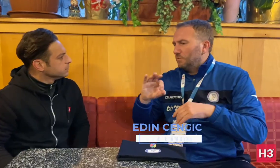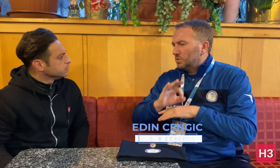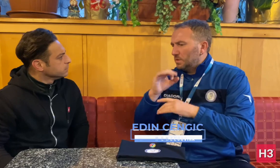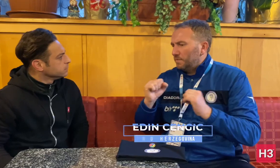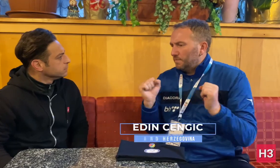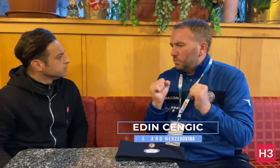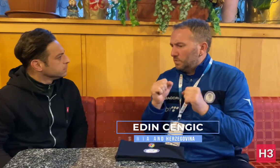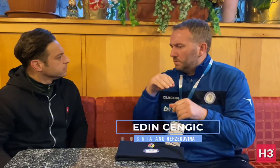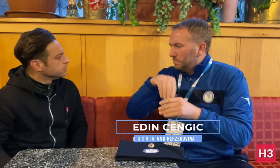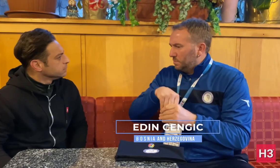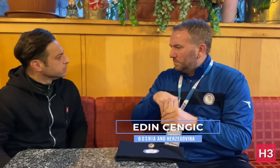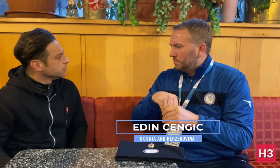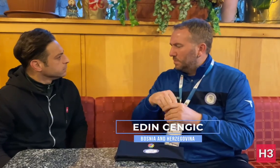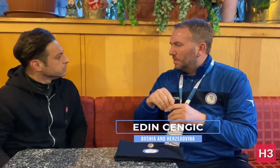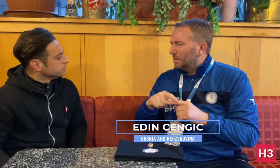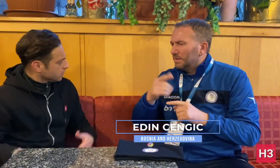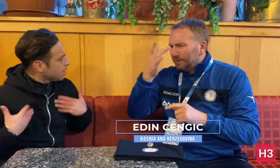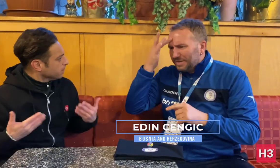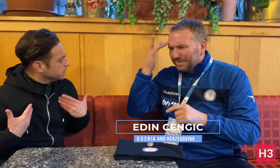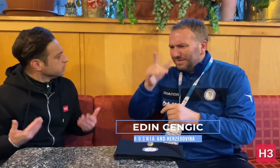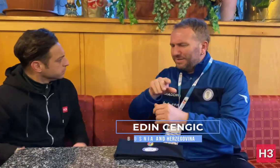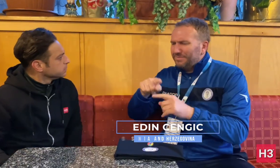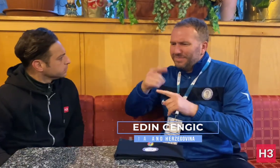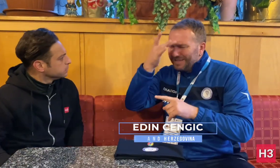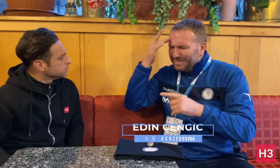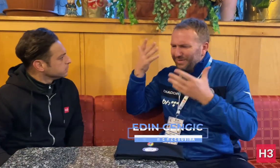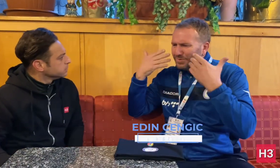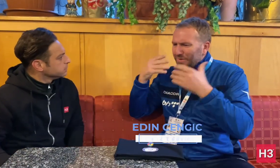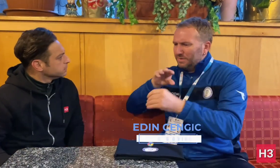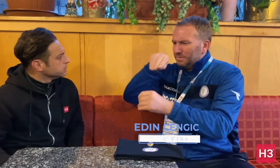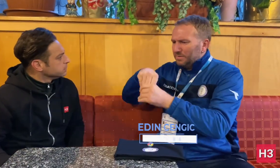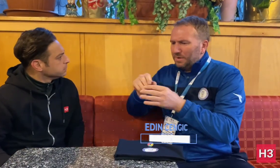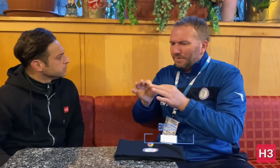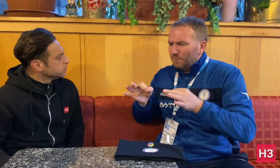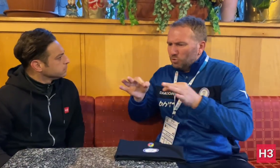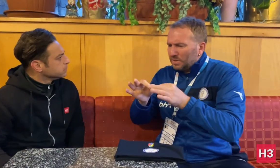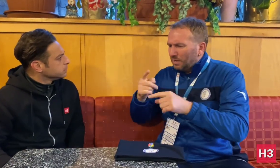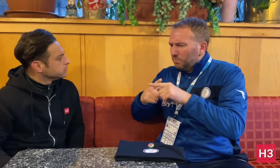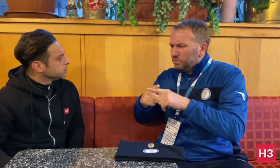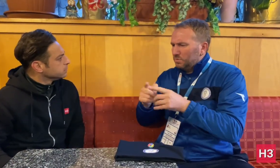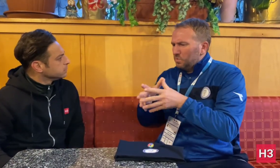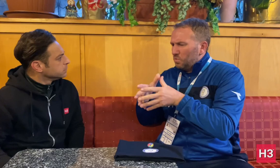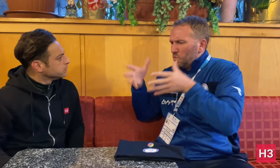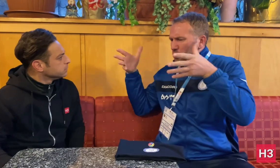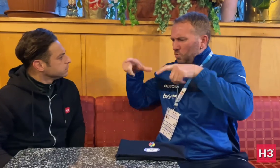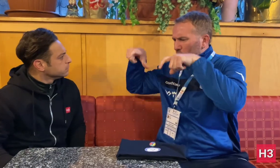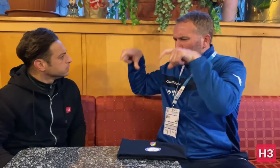[Edin]: I'm happy that futsal is being included in the Winter Deaflympics. If futsal was to be included in the Summer